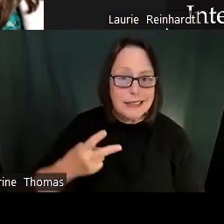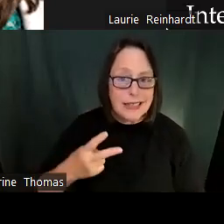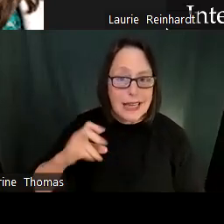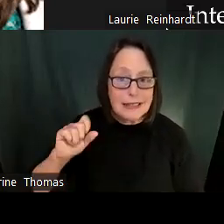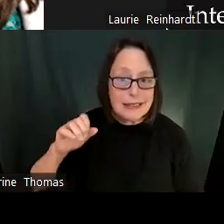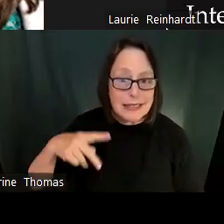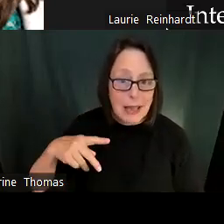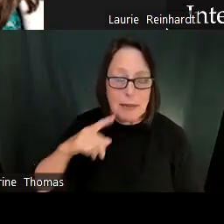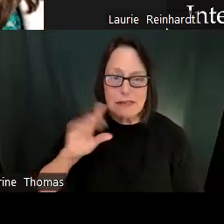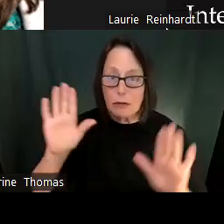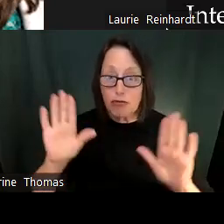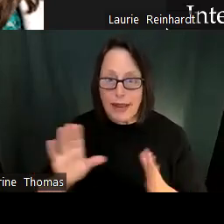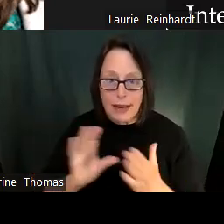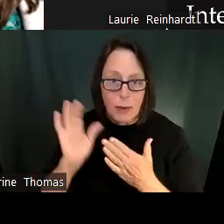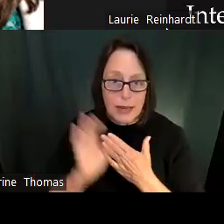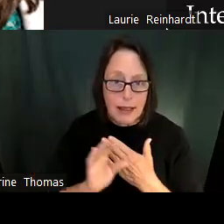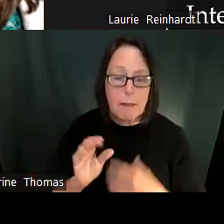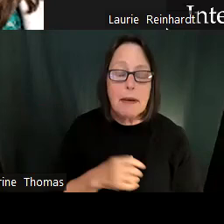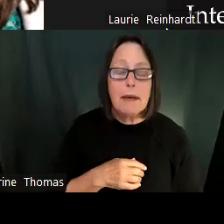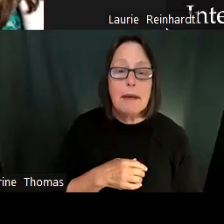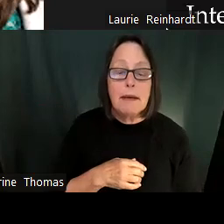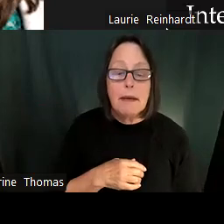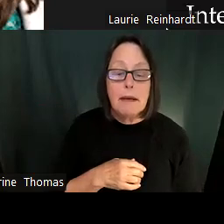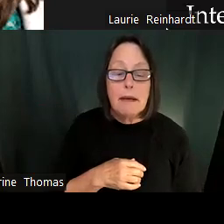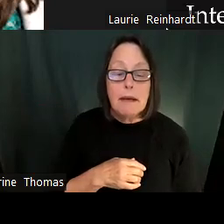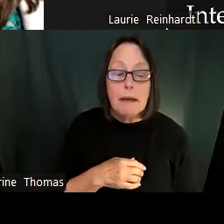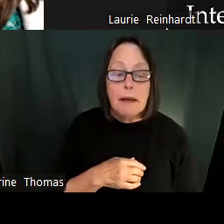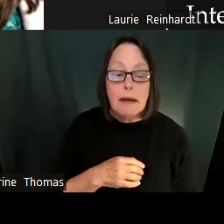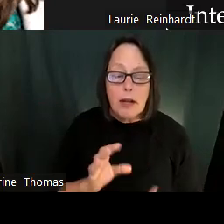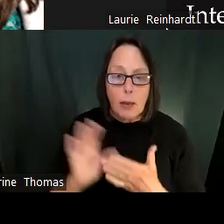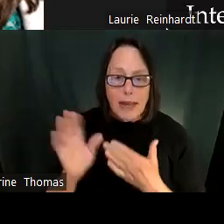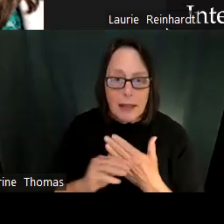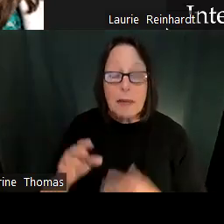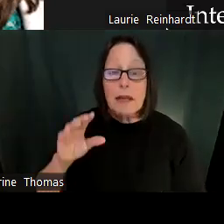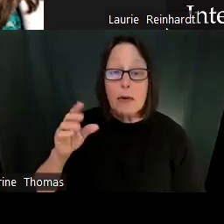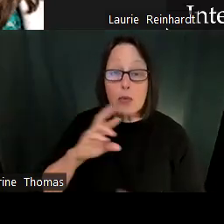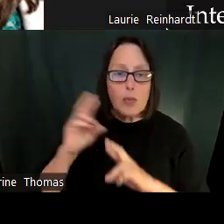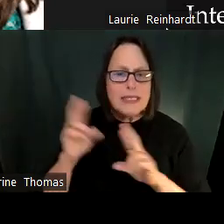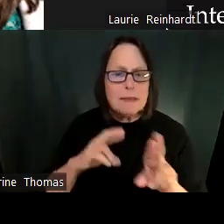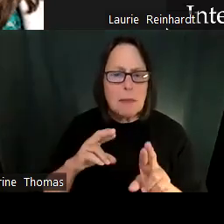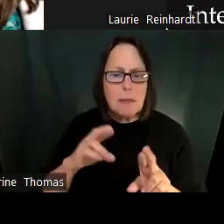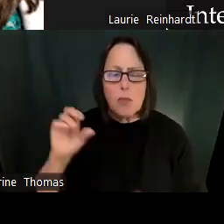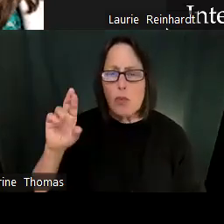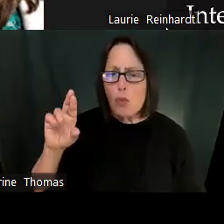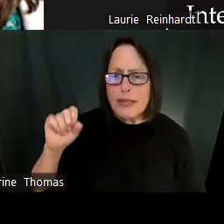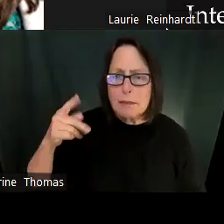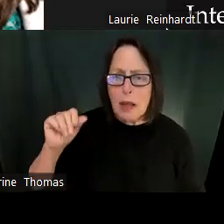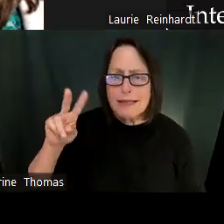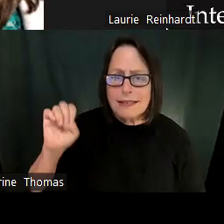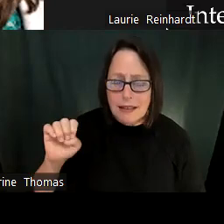Yeah, I mean there's lots of high quality SEO curriculum that exist. So, I know that, I wouldn't be mindful not to like, say too many, I know Harmony, Social emotional learning is a good, curriculum, that's free to use.